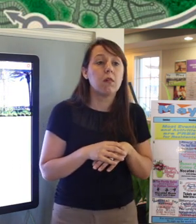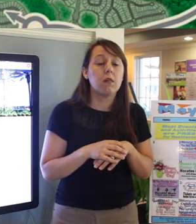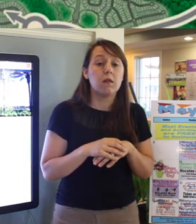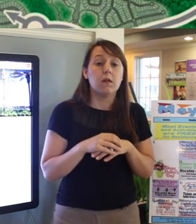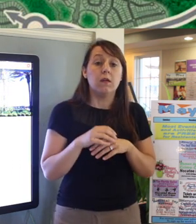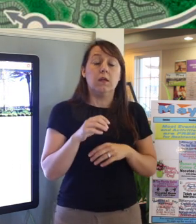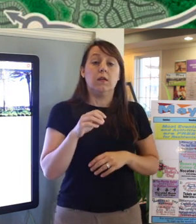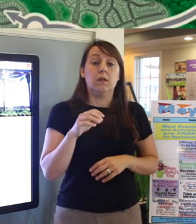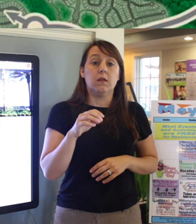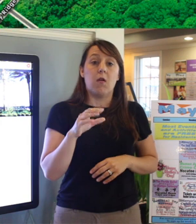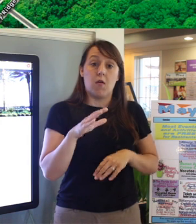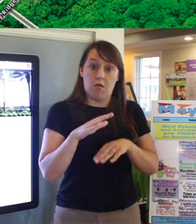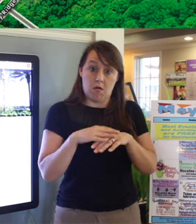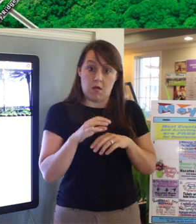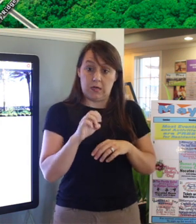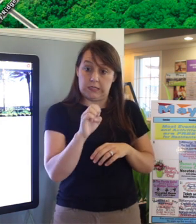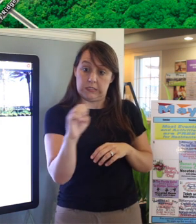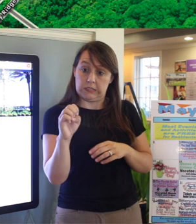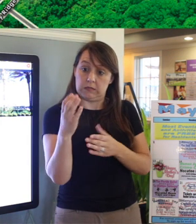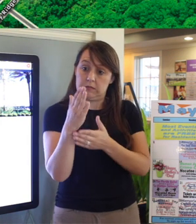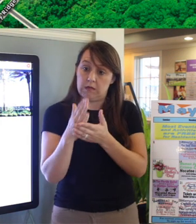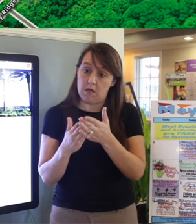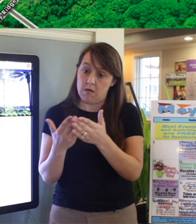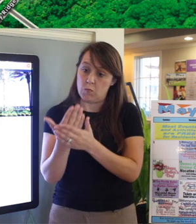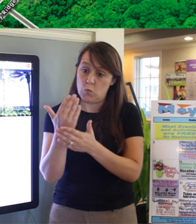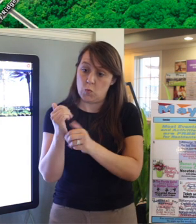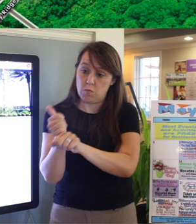However we do have some things breaking ground on the West End